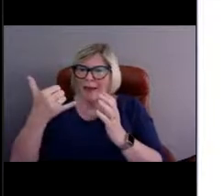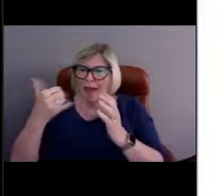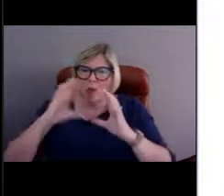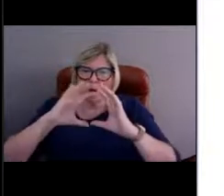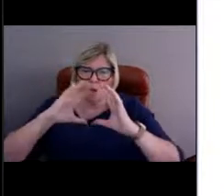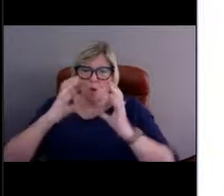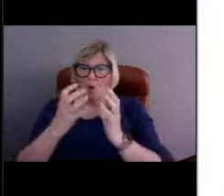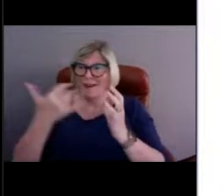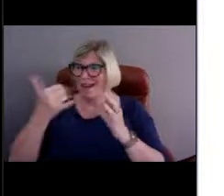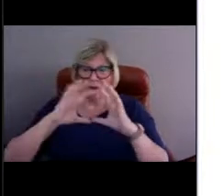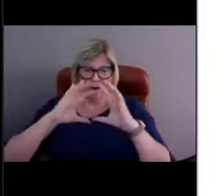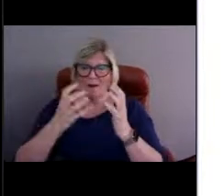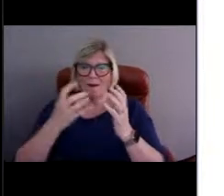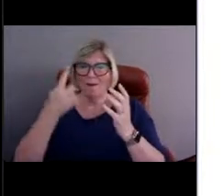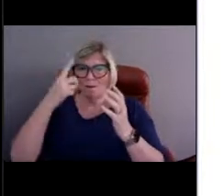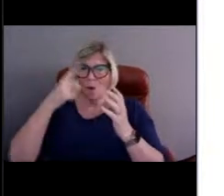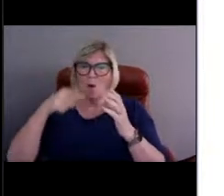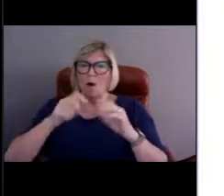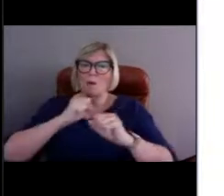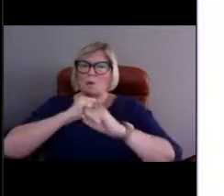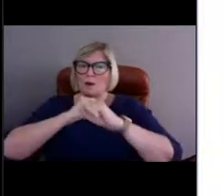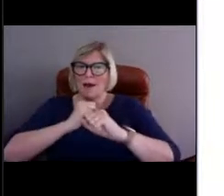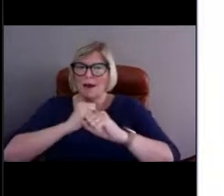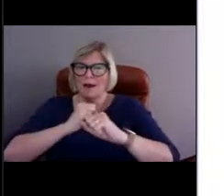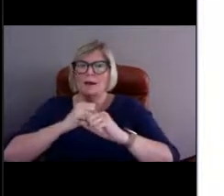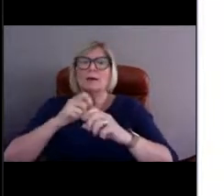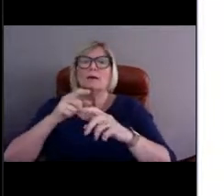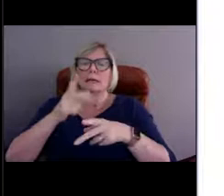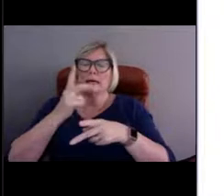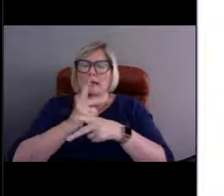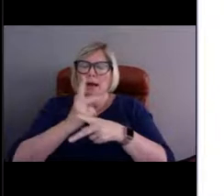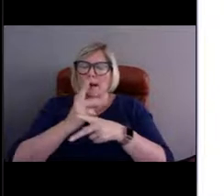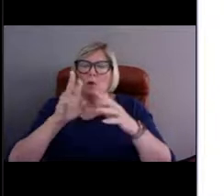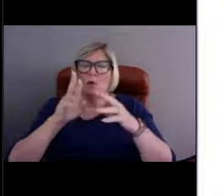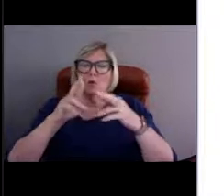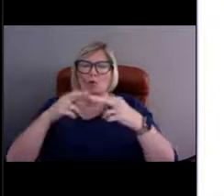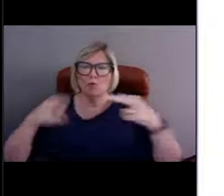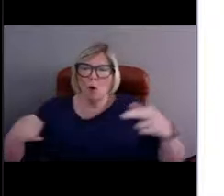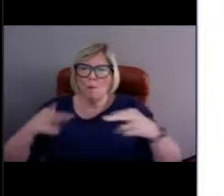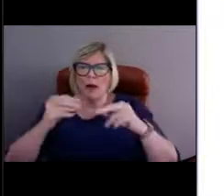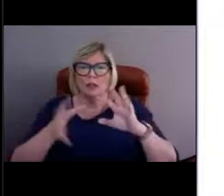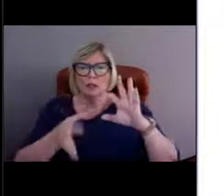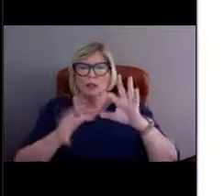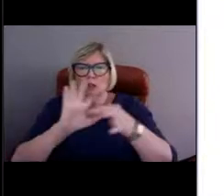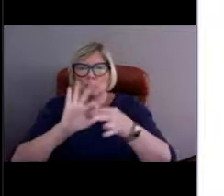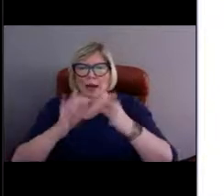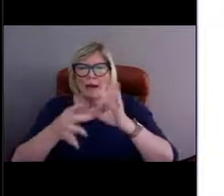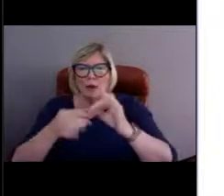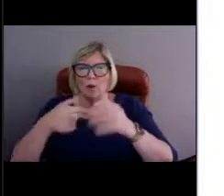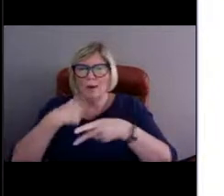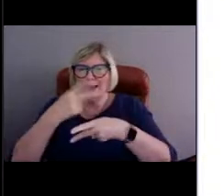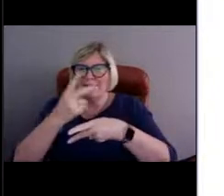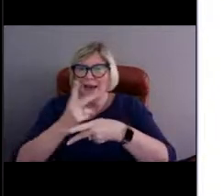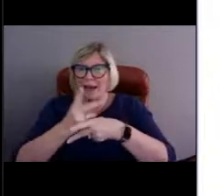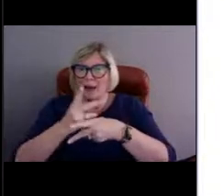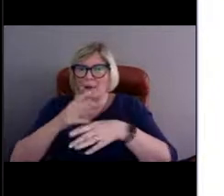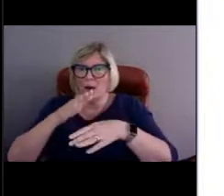And that keeps the rope and the chain that's at the bottom of this, what we call mooring, it keeps it off the bottom